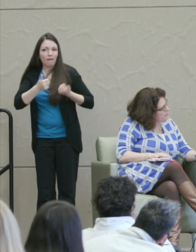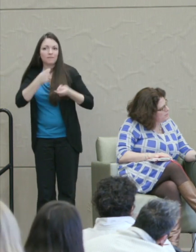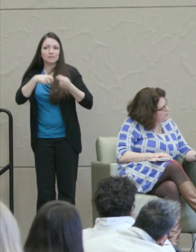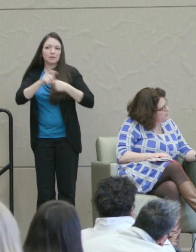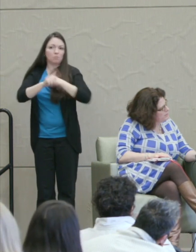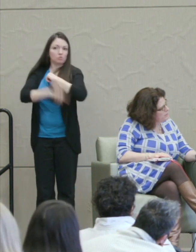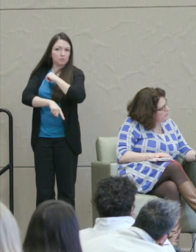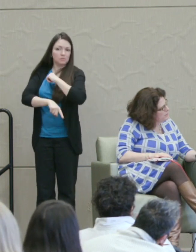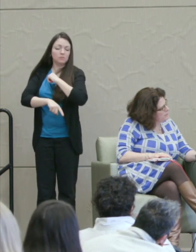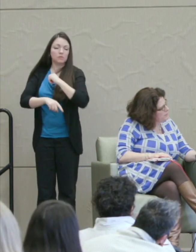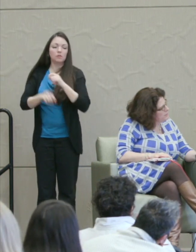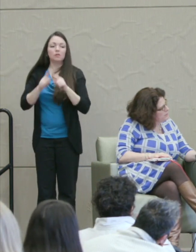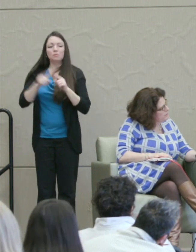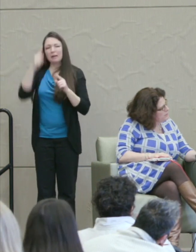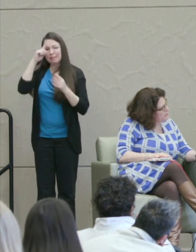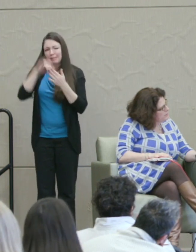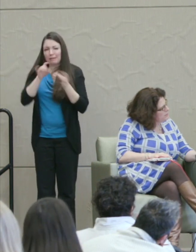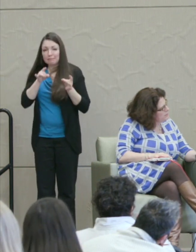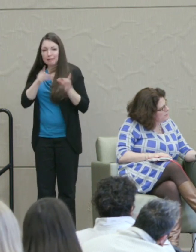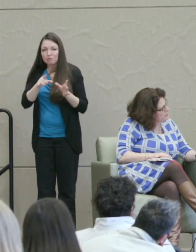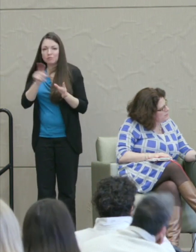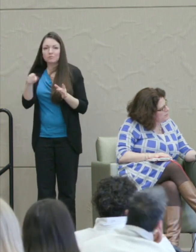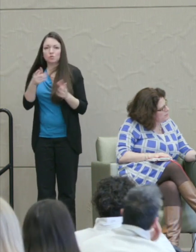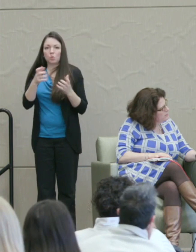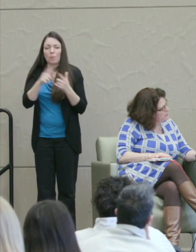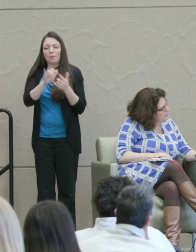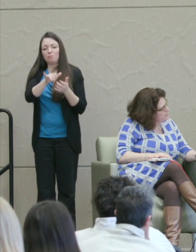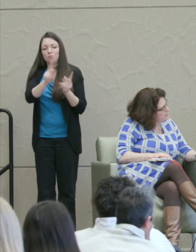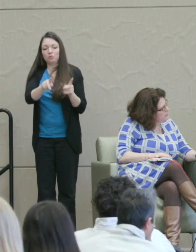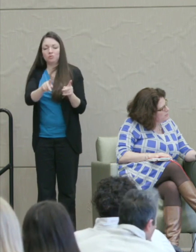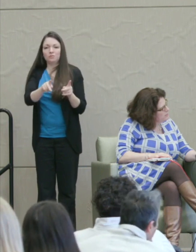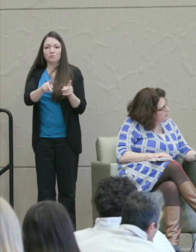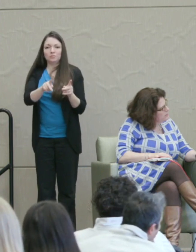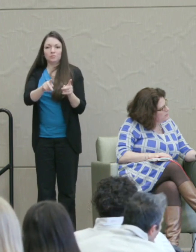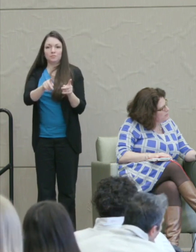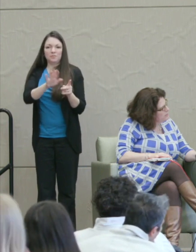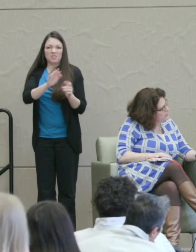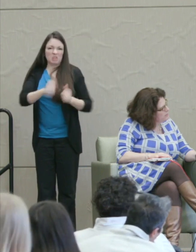That is you just want that person to go… you want their life to go badly.